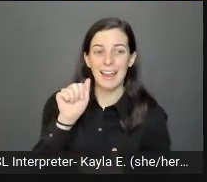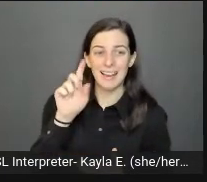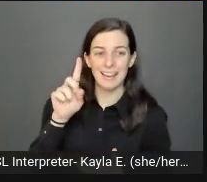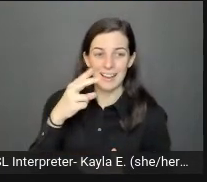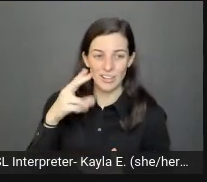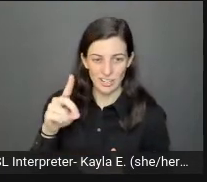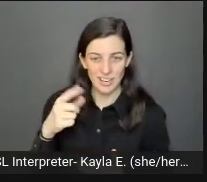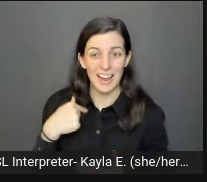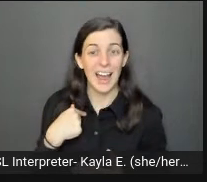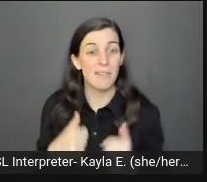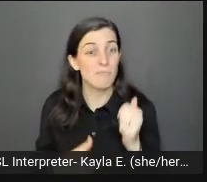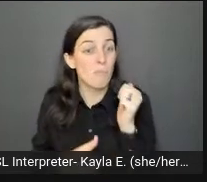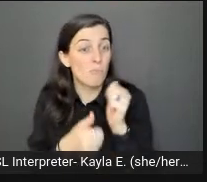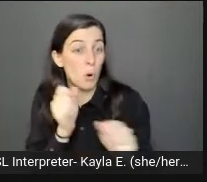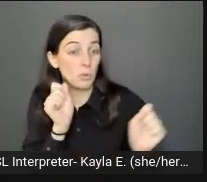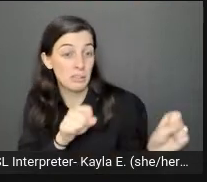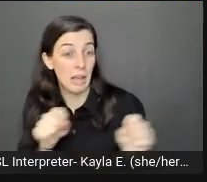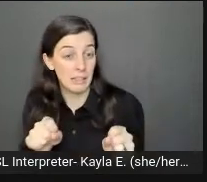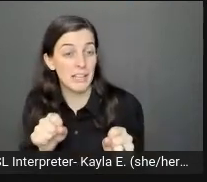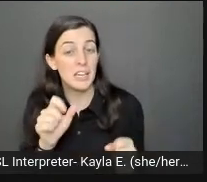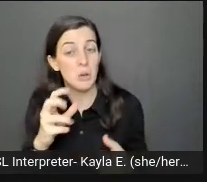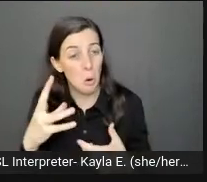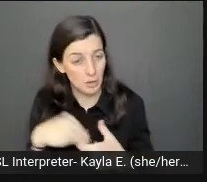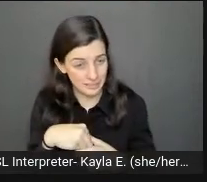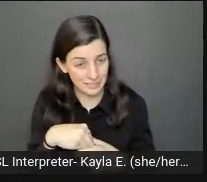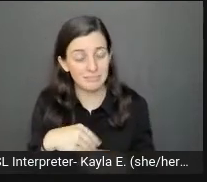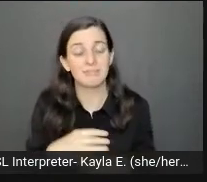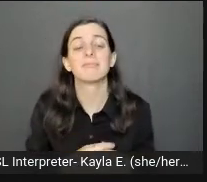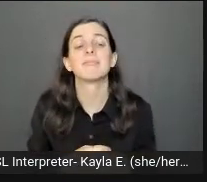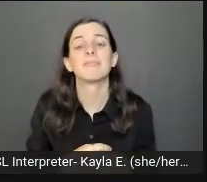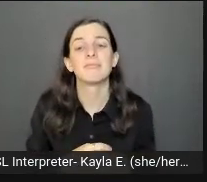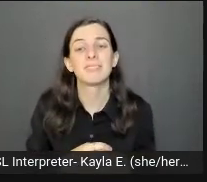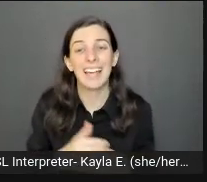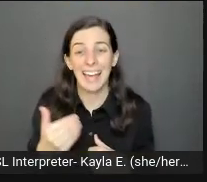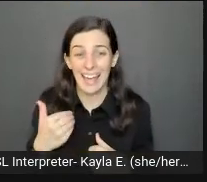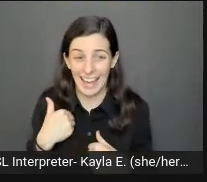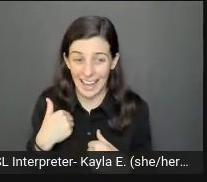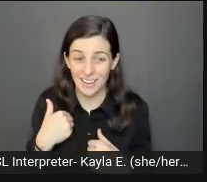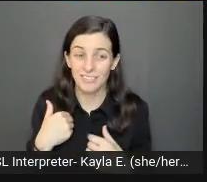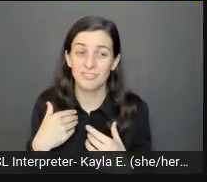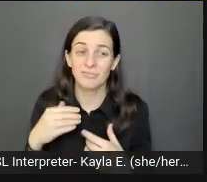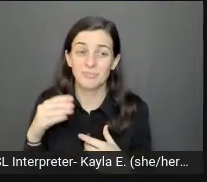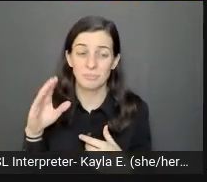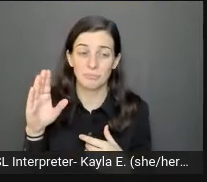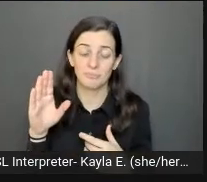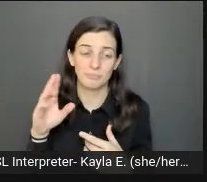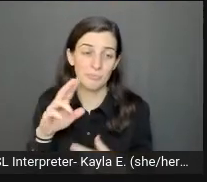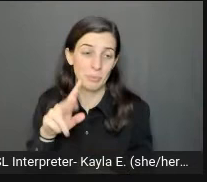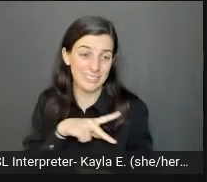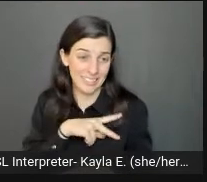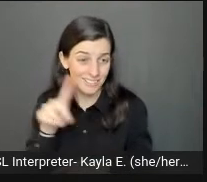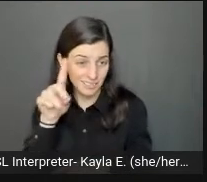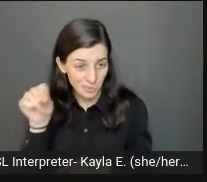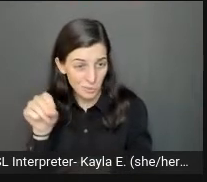and I have borderline personality disorder. I also have an undiagnosed brain disorder.